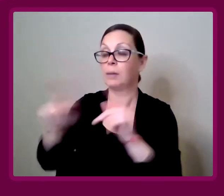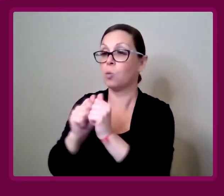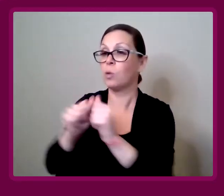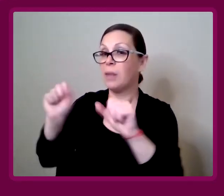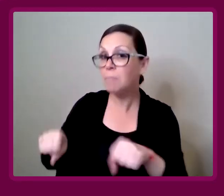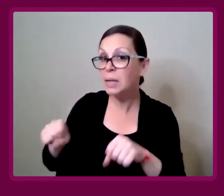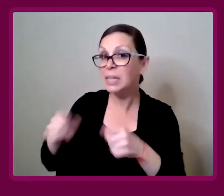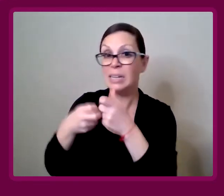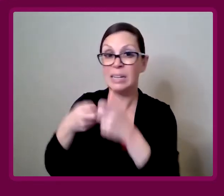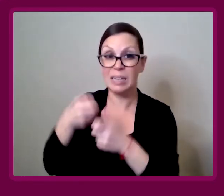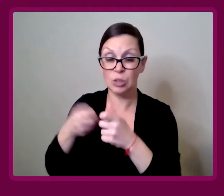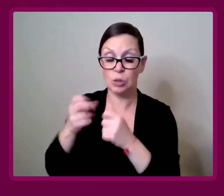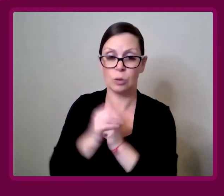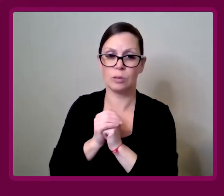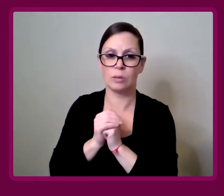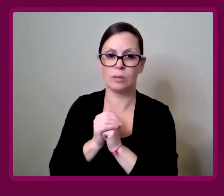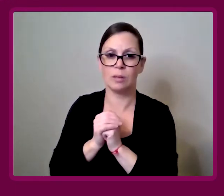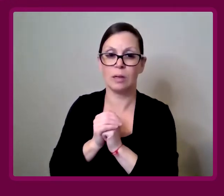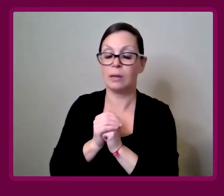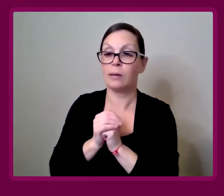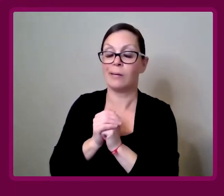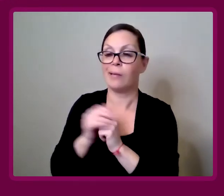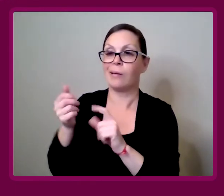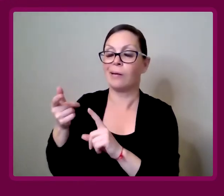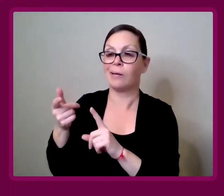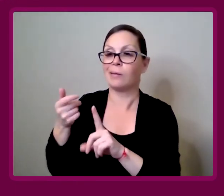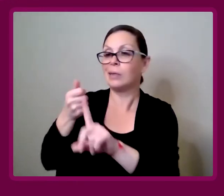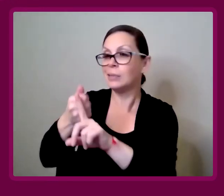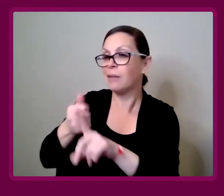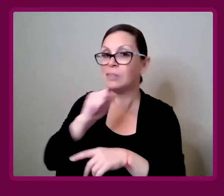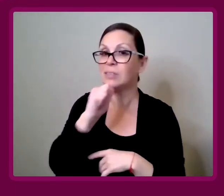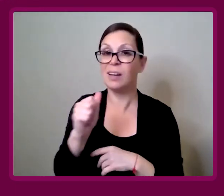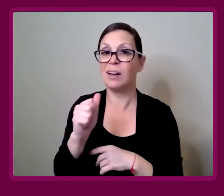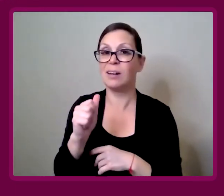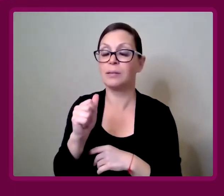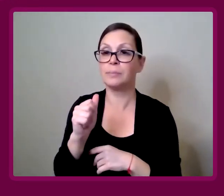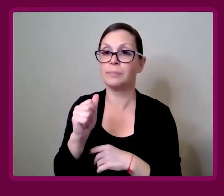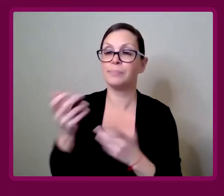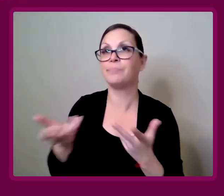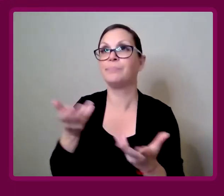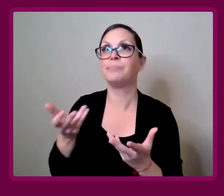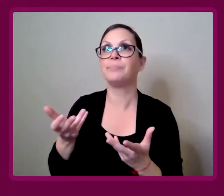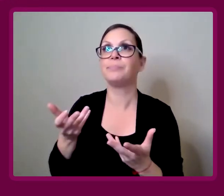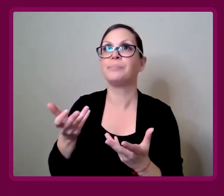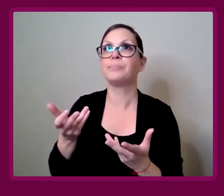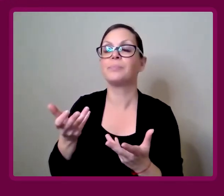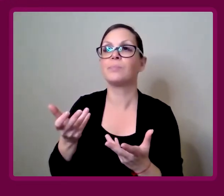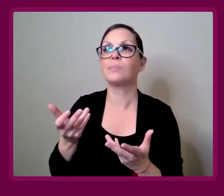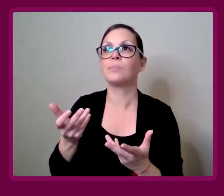Amy Francis-Smith: Because